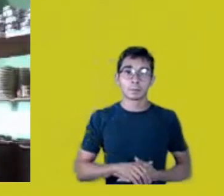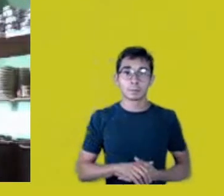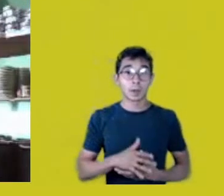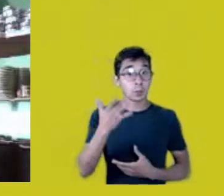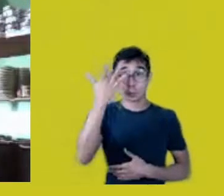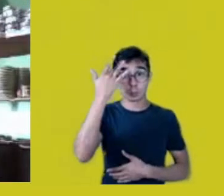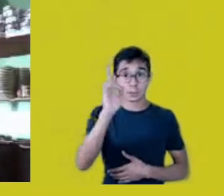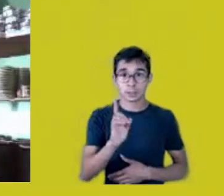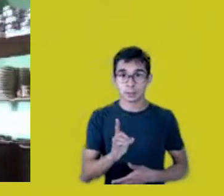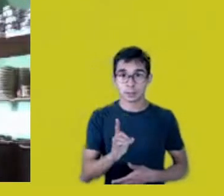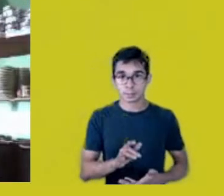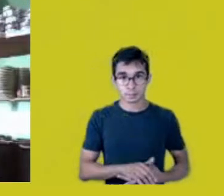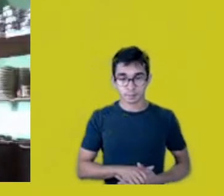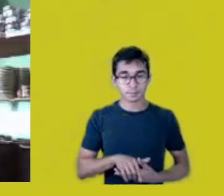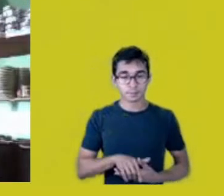That has happened a lot here at the Negro River, too.